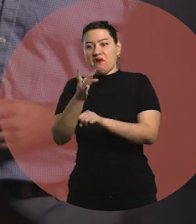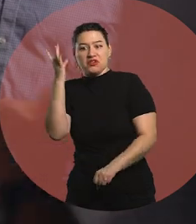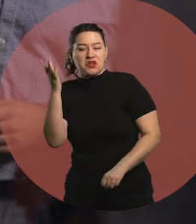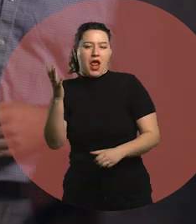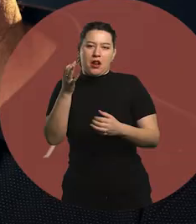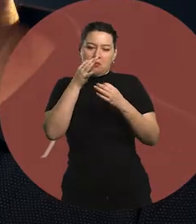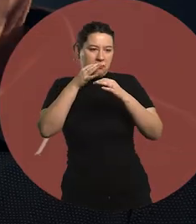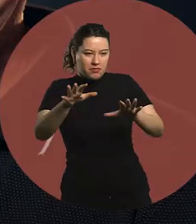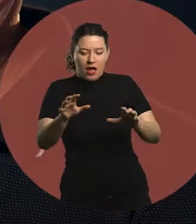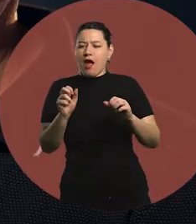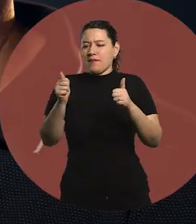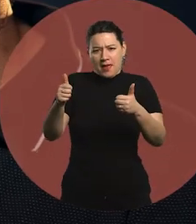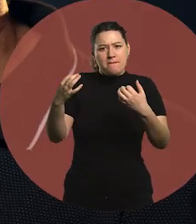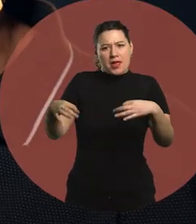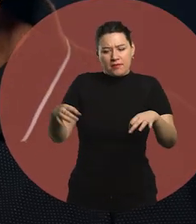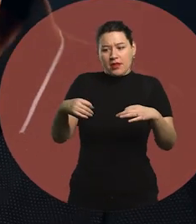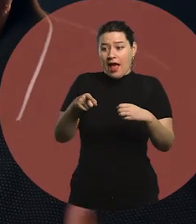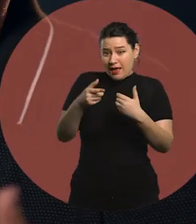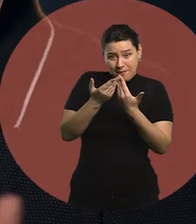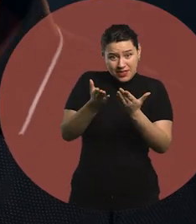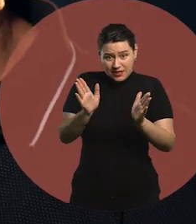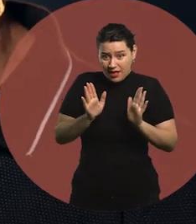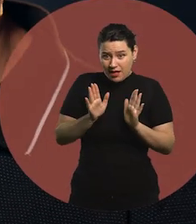Great. We'll see what comes up.